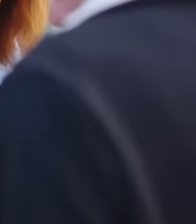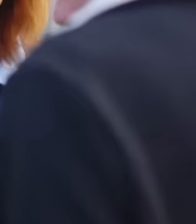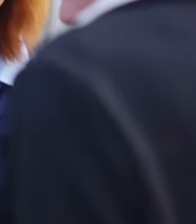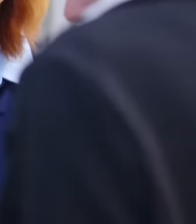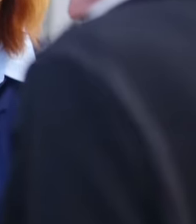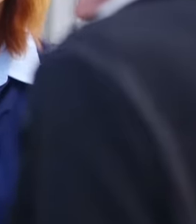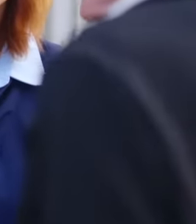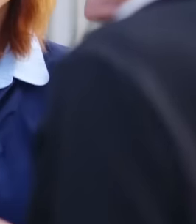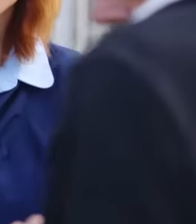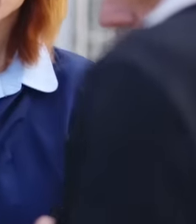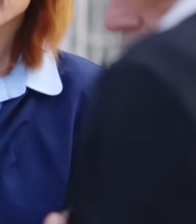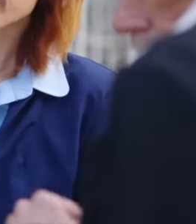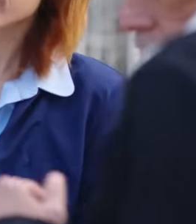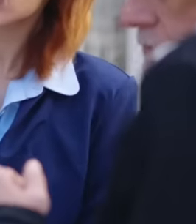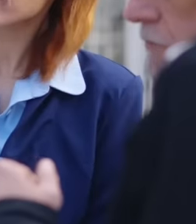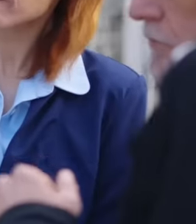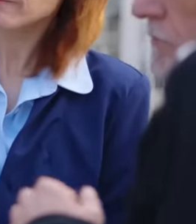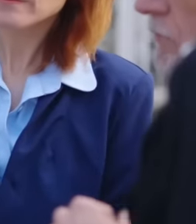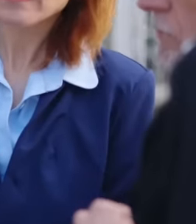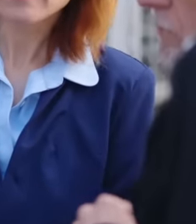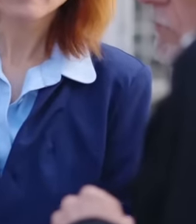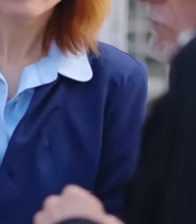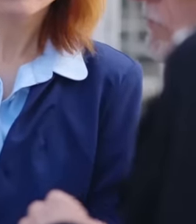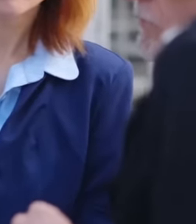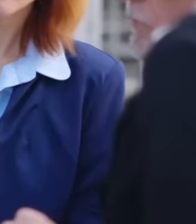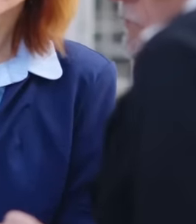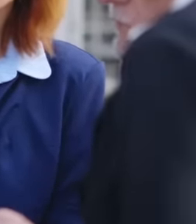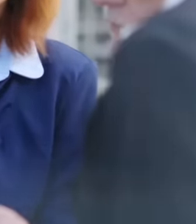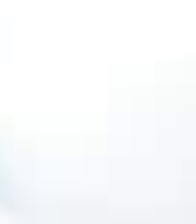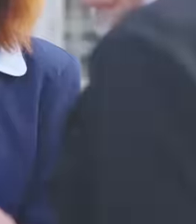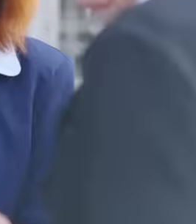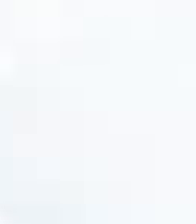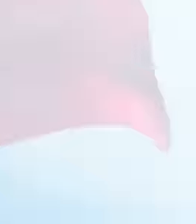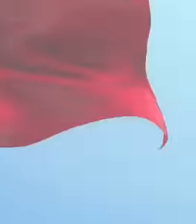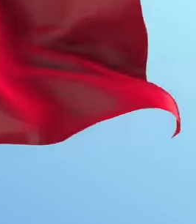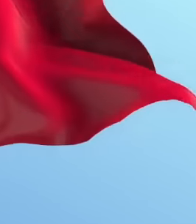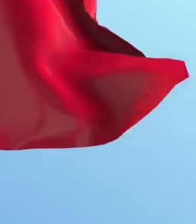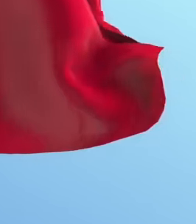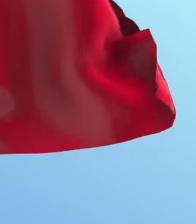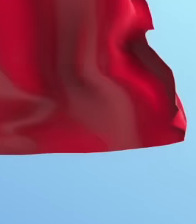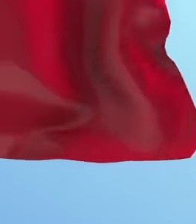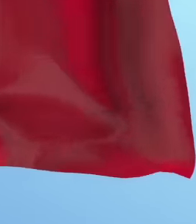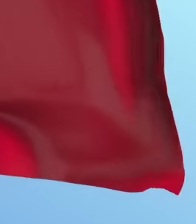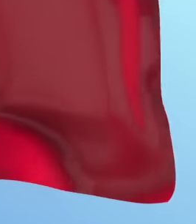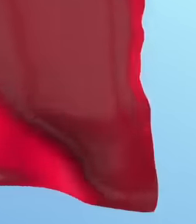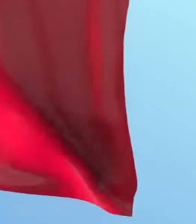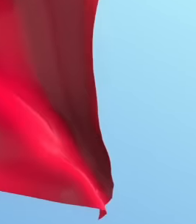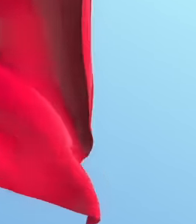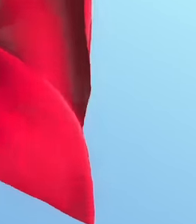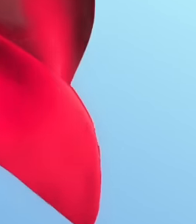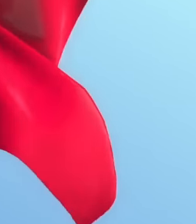who move everything with money but it will greatly benefit all Mexicans who